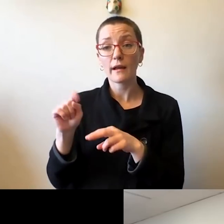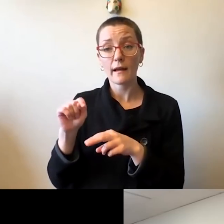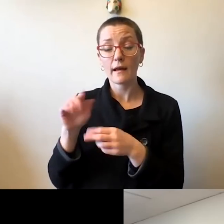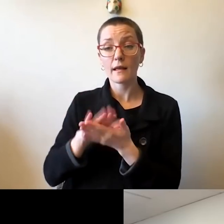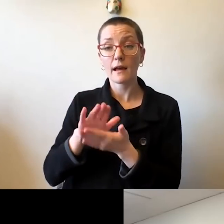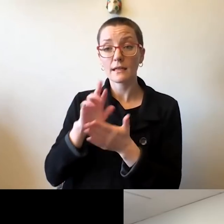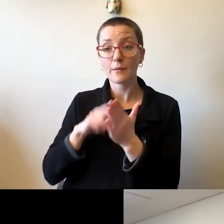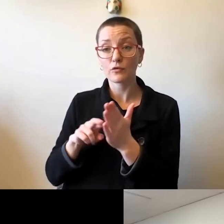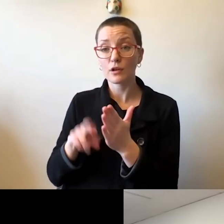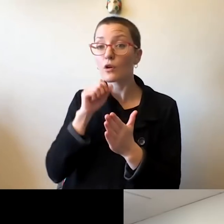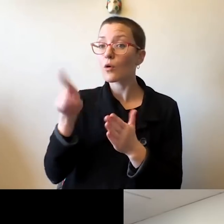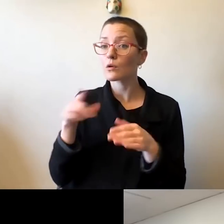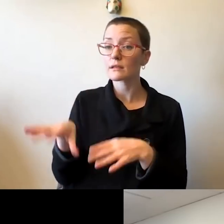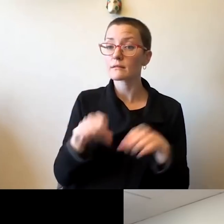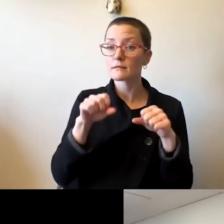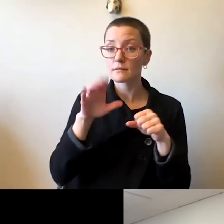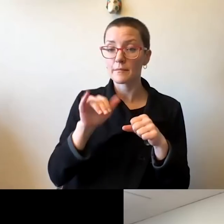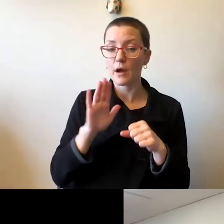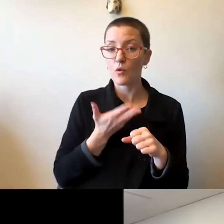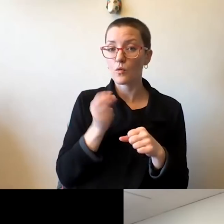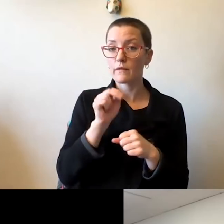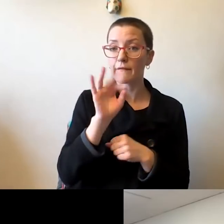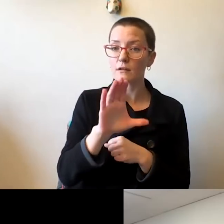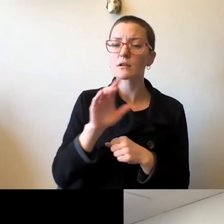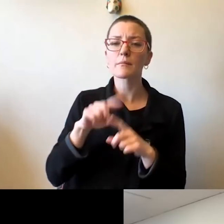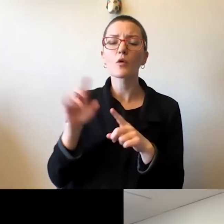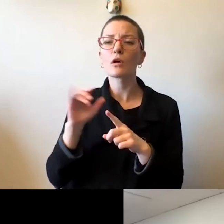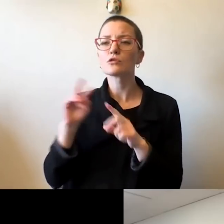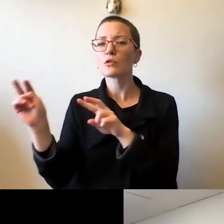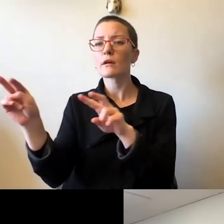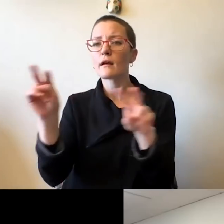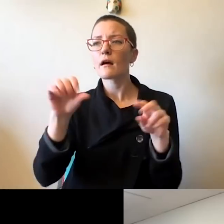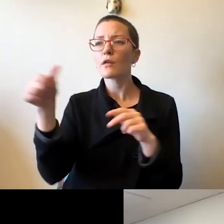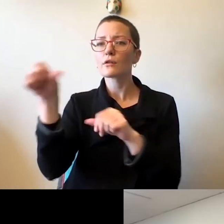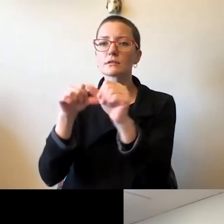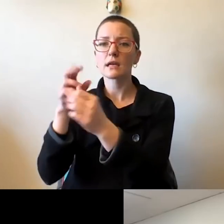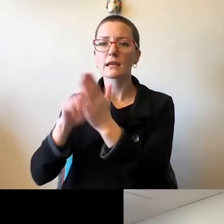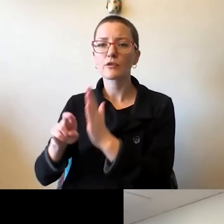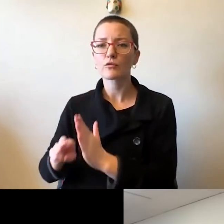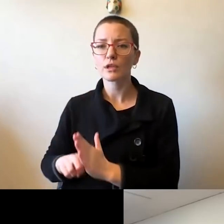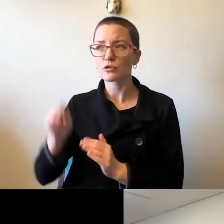but research that is done across the nation and across the world as a critical source of information